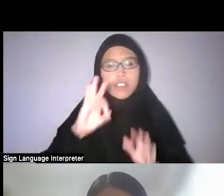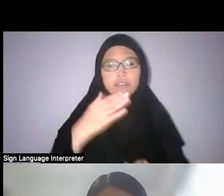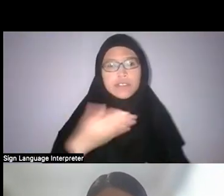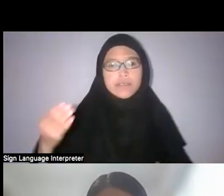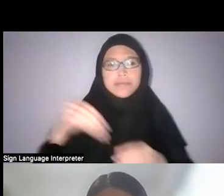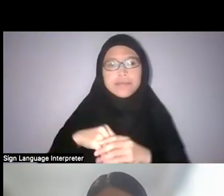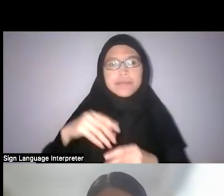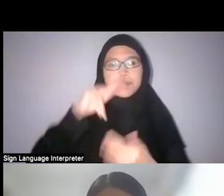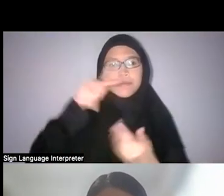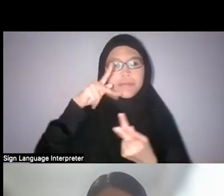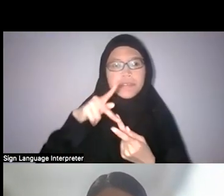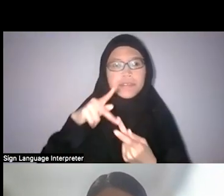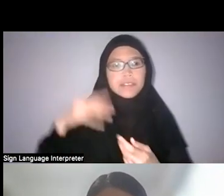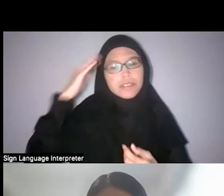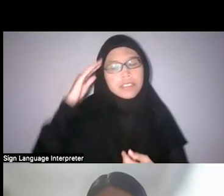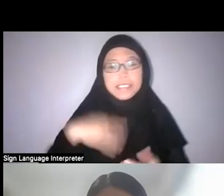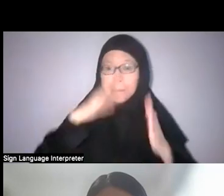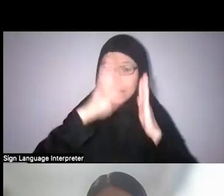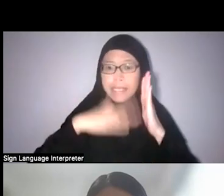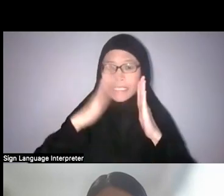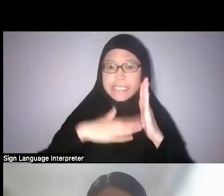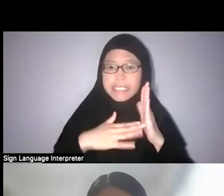it’s a painting, correct me if I’m wrong,